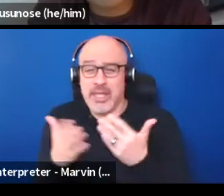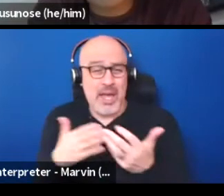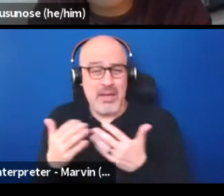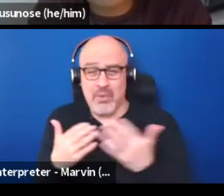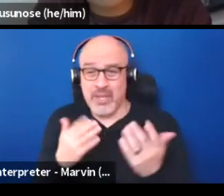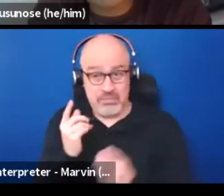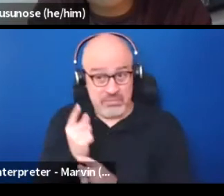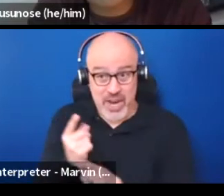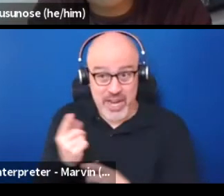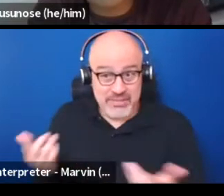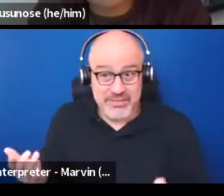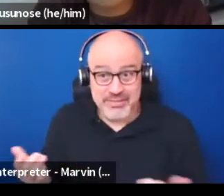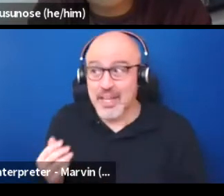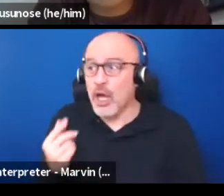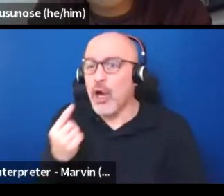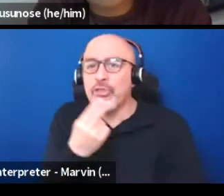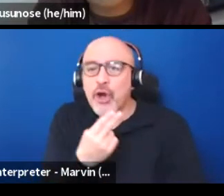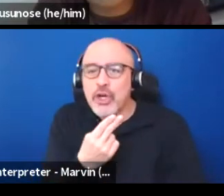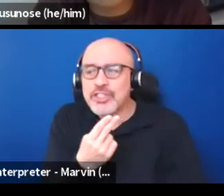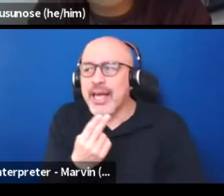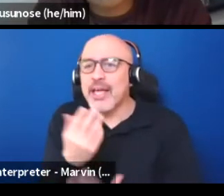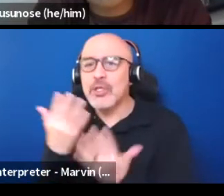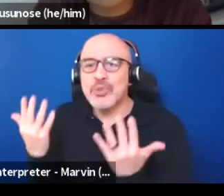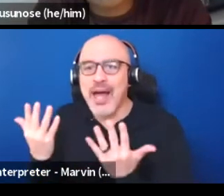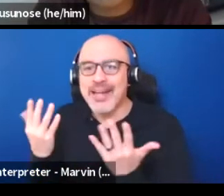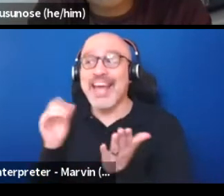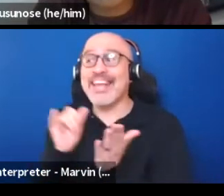Besides like Thursday through Sundays when the audience was there.